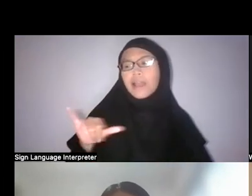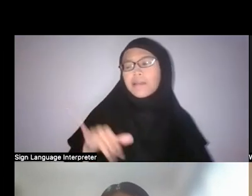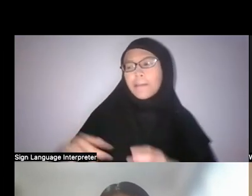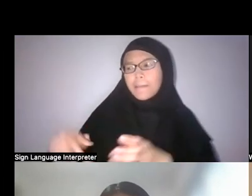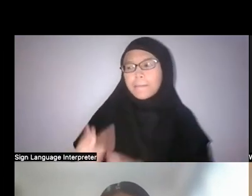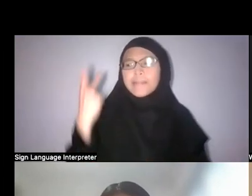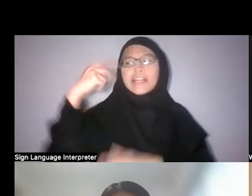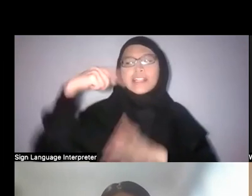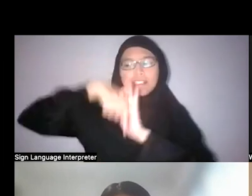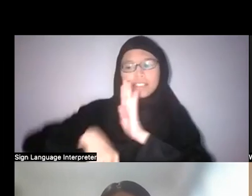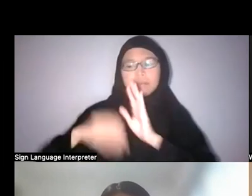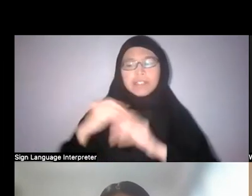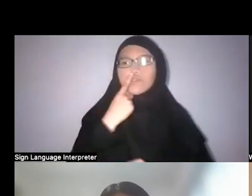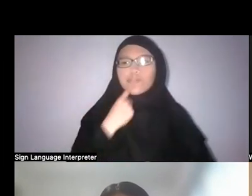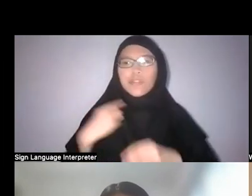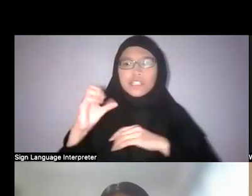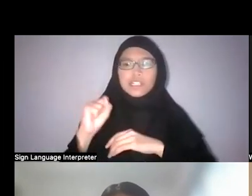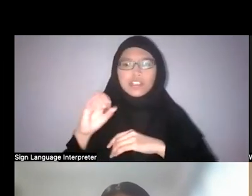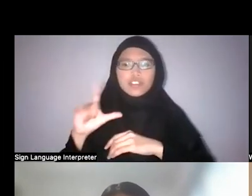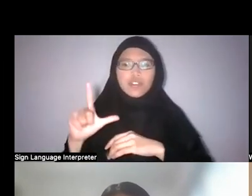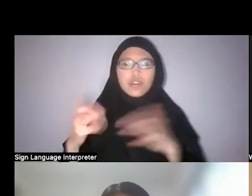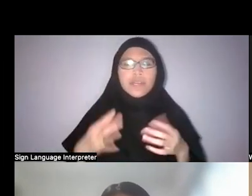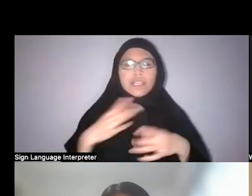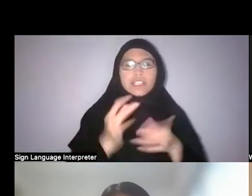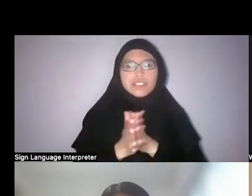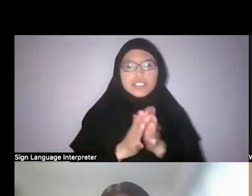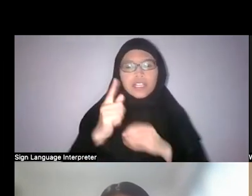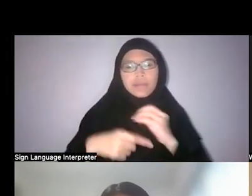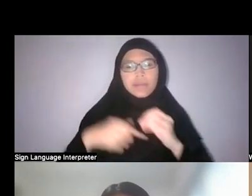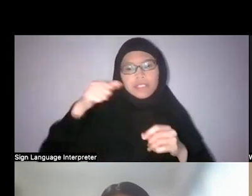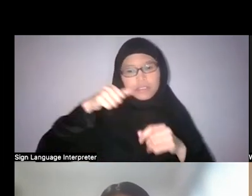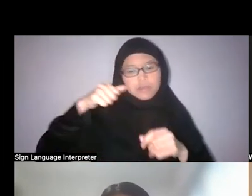And what is also interesting about these men is that a lot of their sons also continued their work.